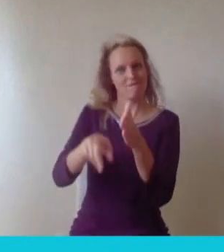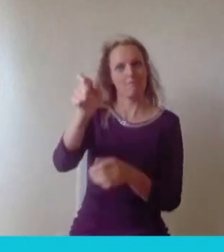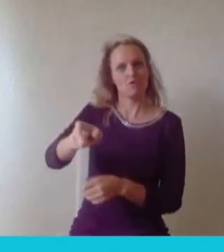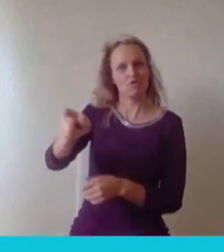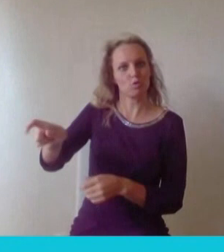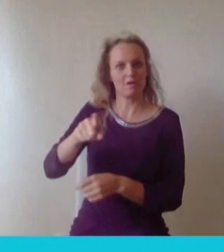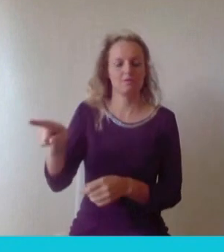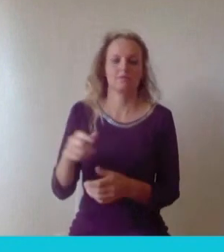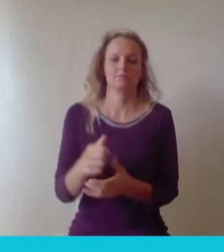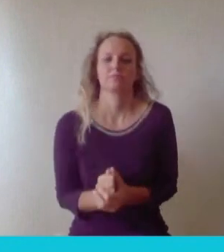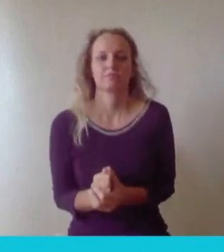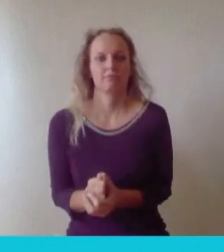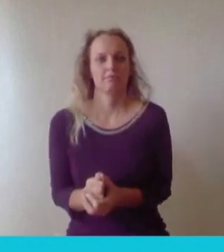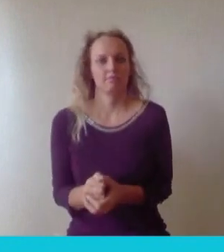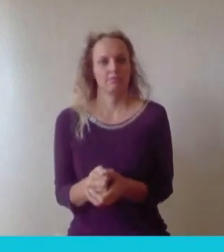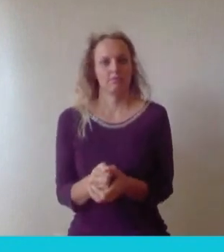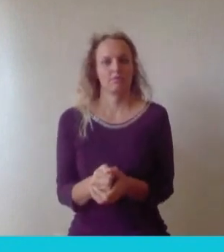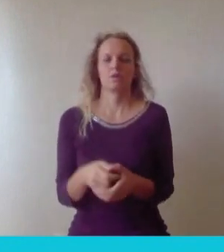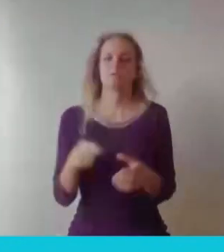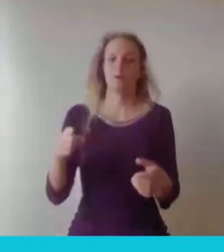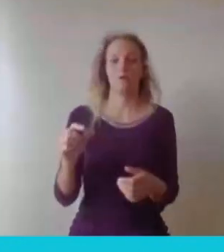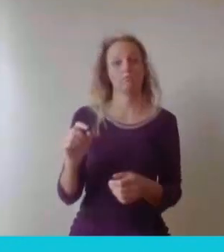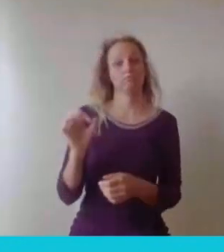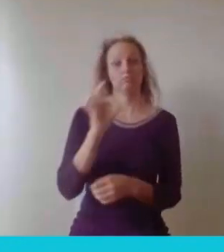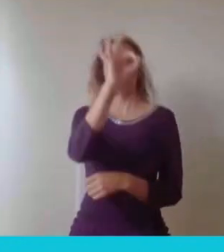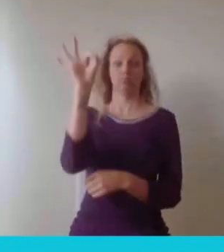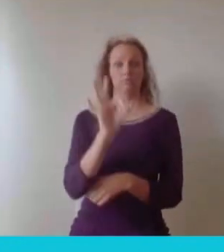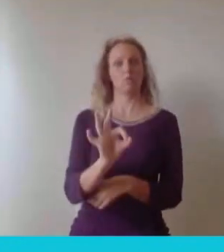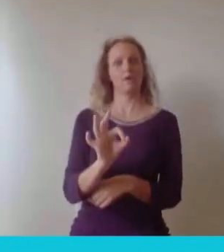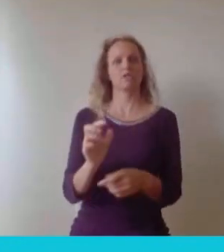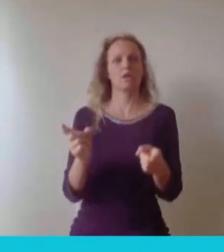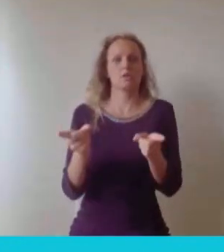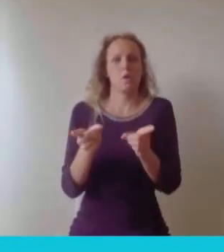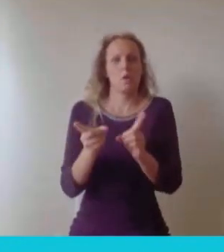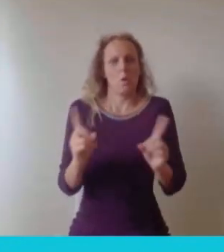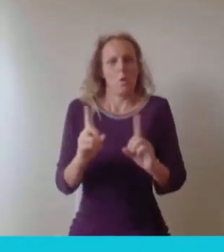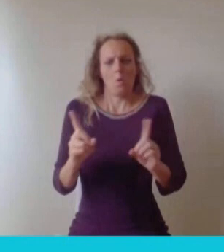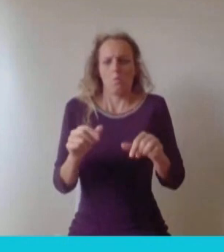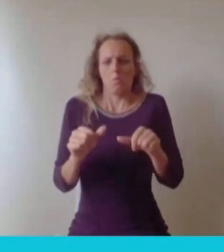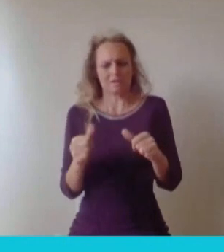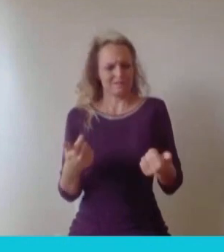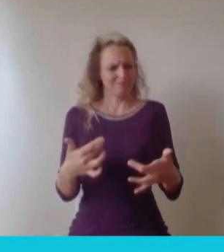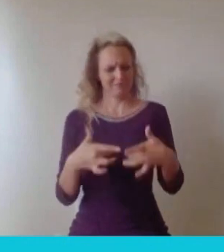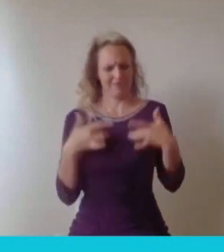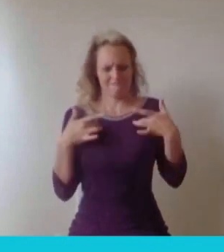what what prompted you to take that step to develop your own product and how did you overcome that fear that you mentioned about making